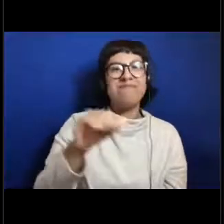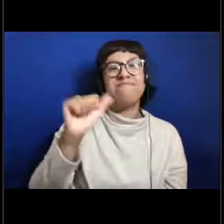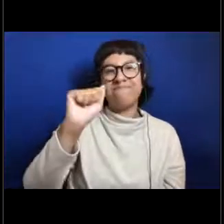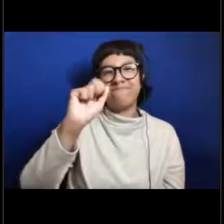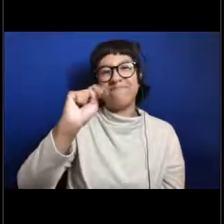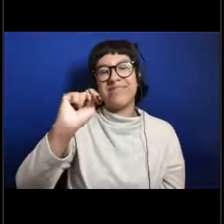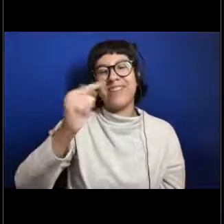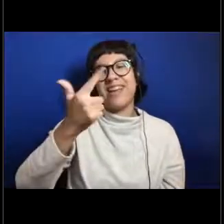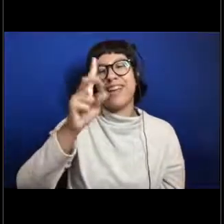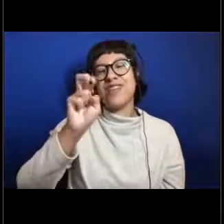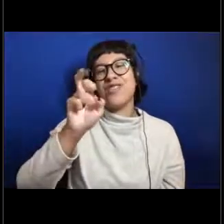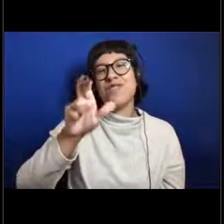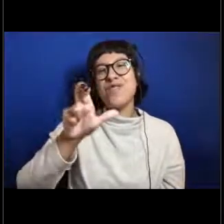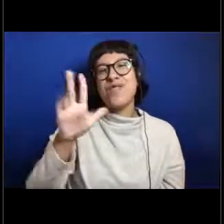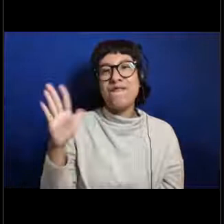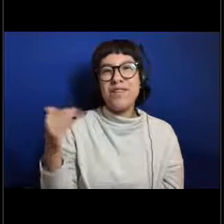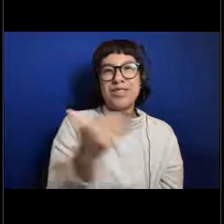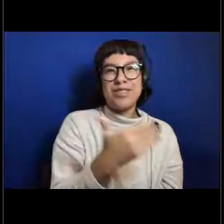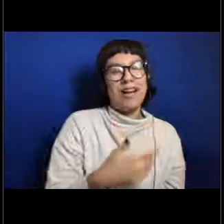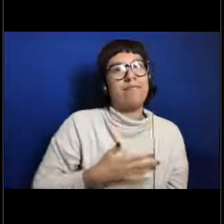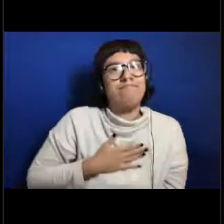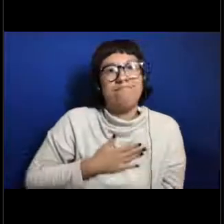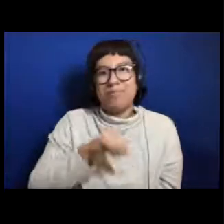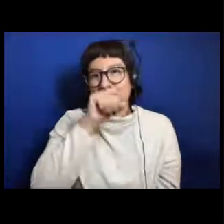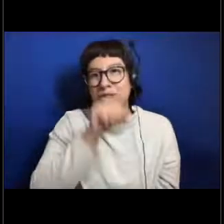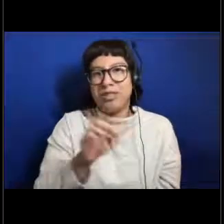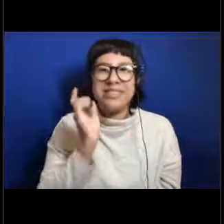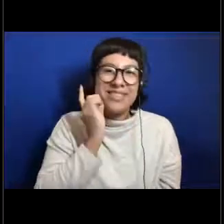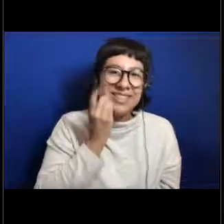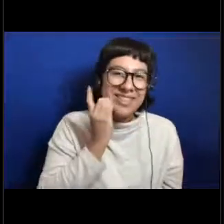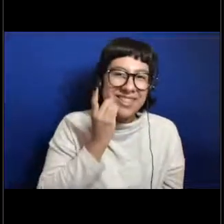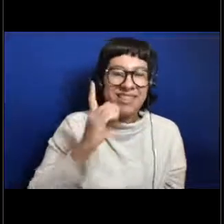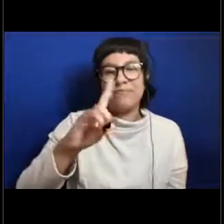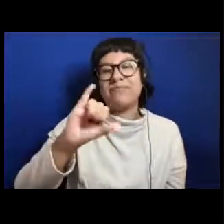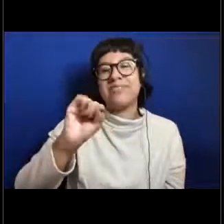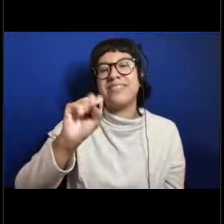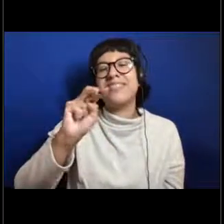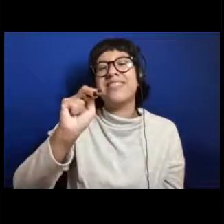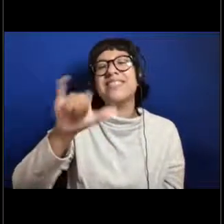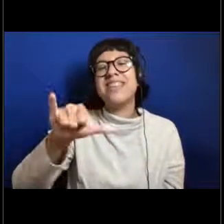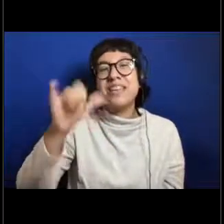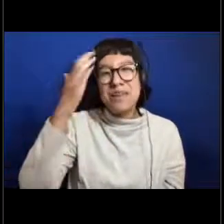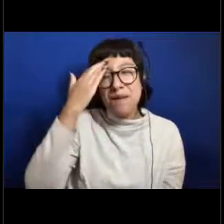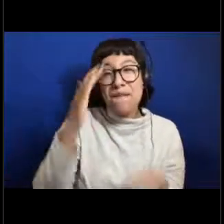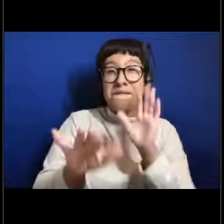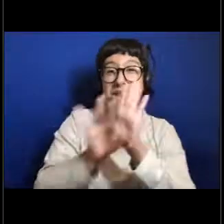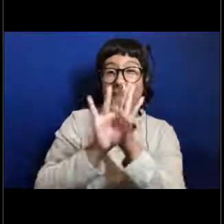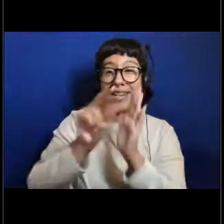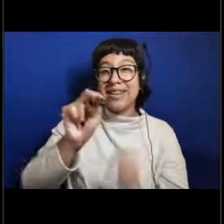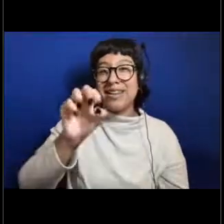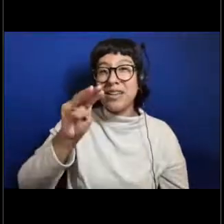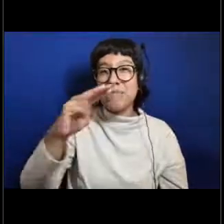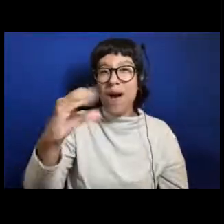So I said before that I'm a big Disney fan. So for those of you that have seen finding Nemo, you may recognize this fish.